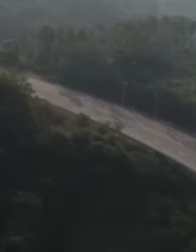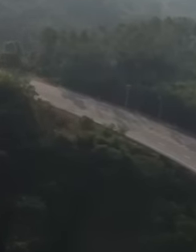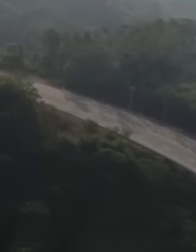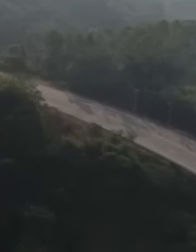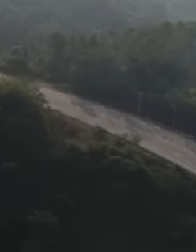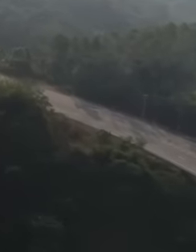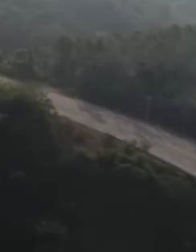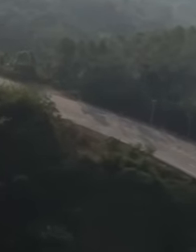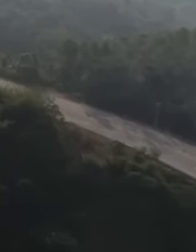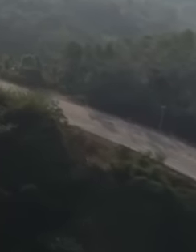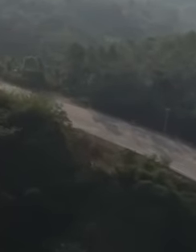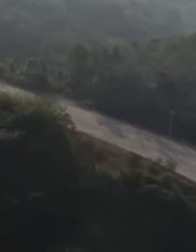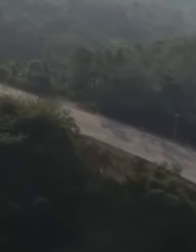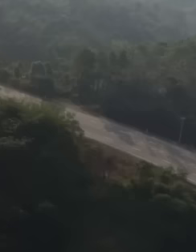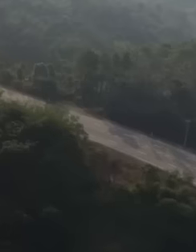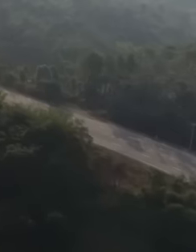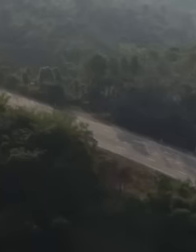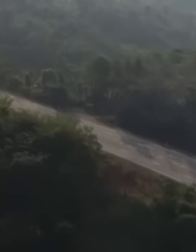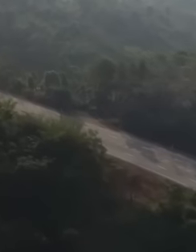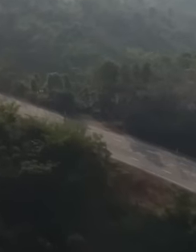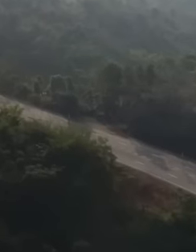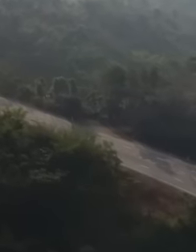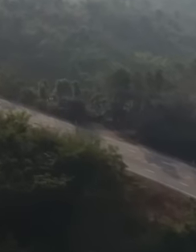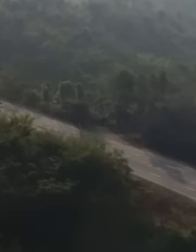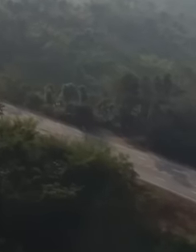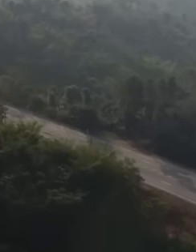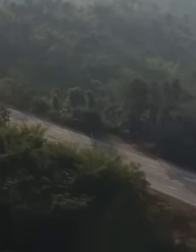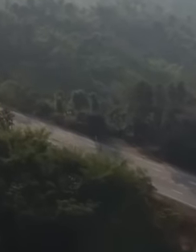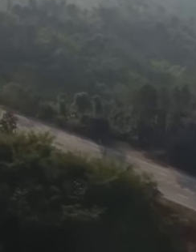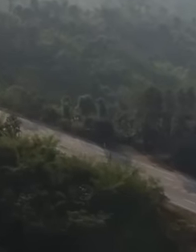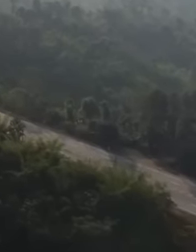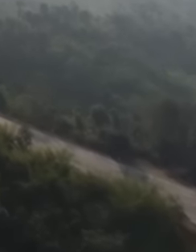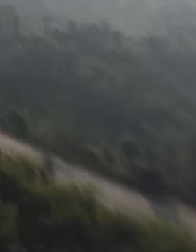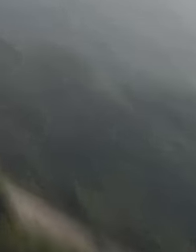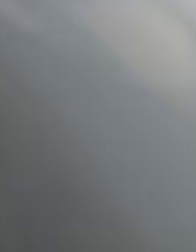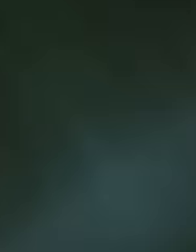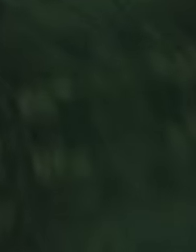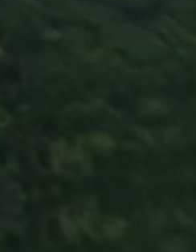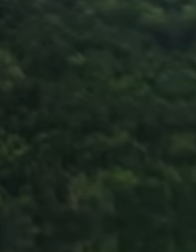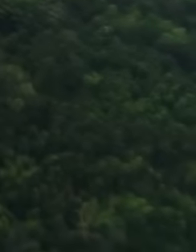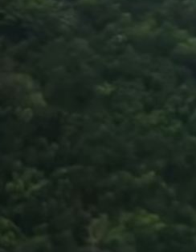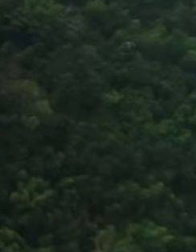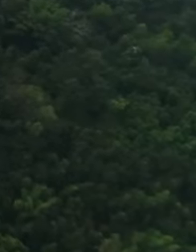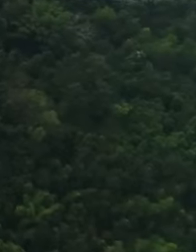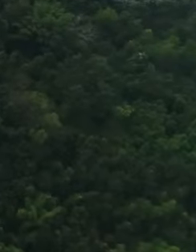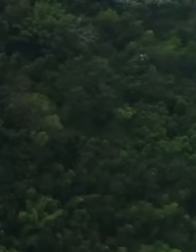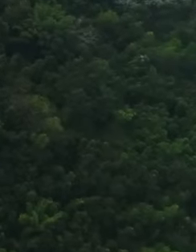of Guerrero and Oaxaca, this New highway is completed with a total investment